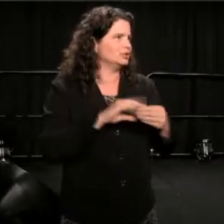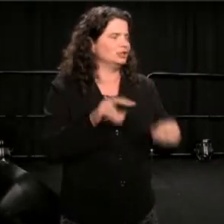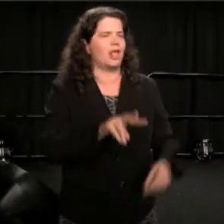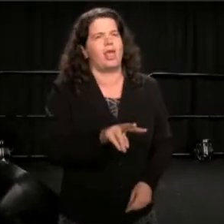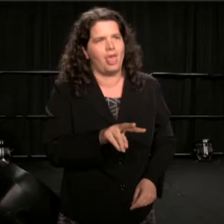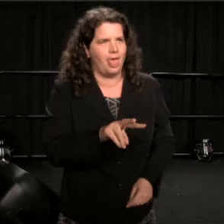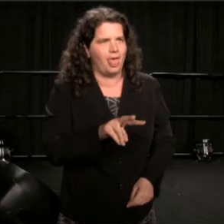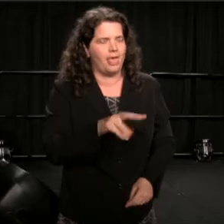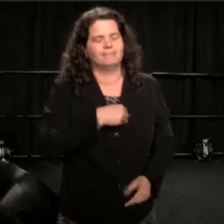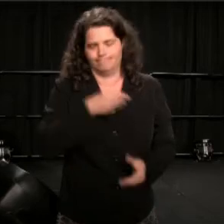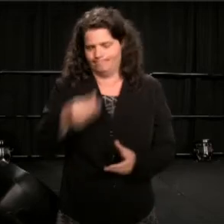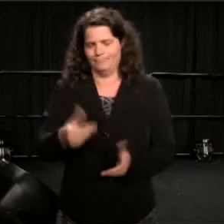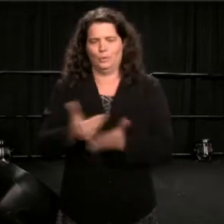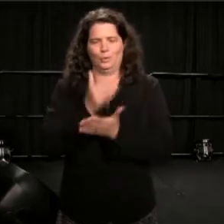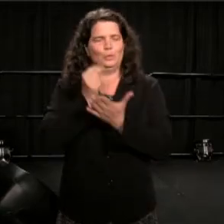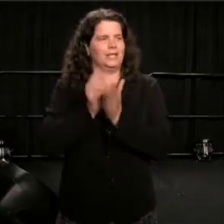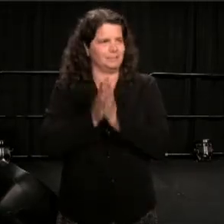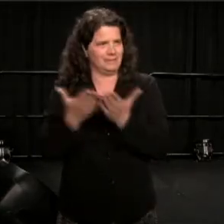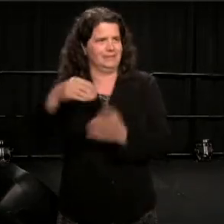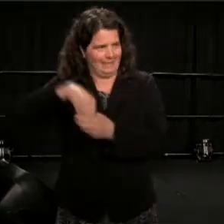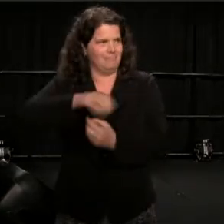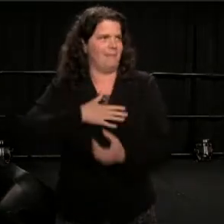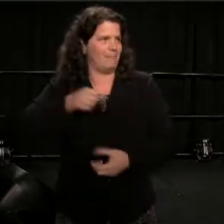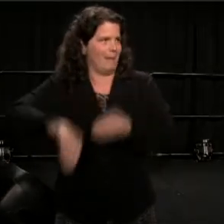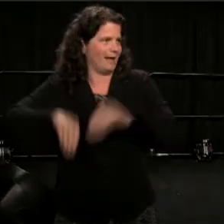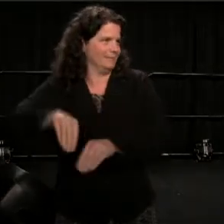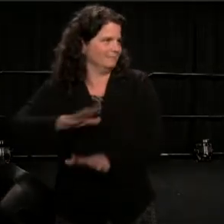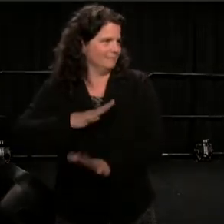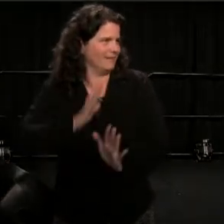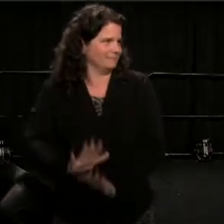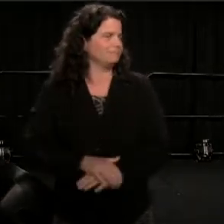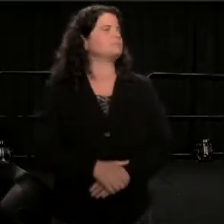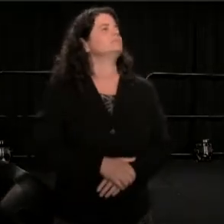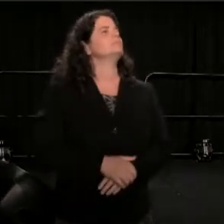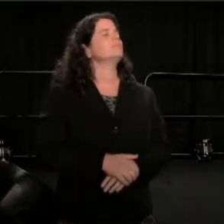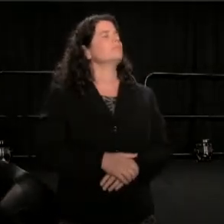Somehow, in the midst of this packing, I got a message.